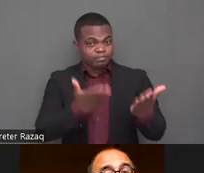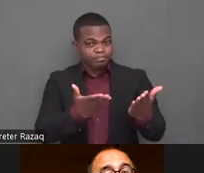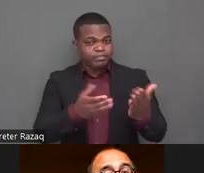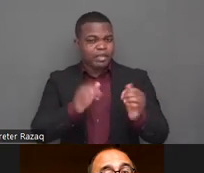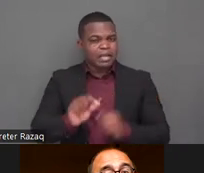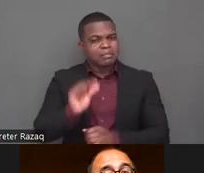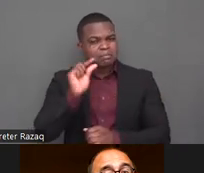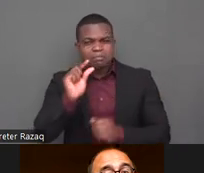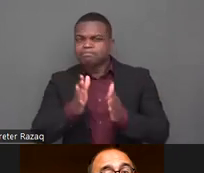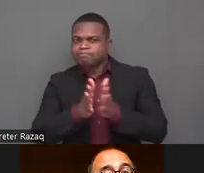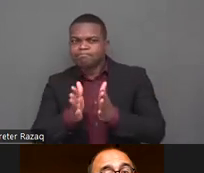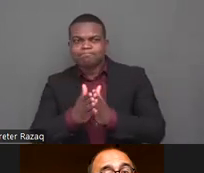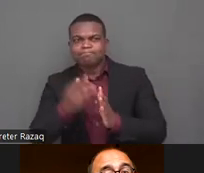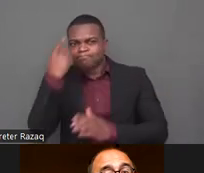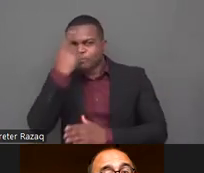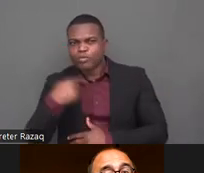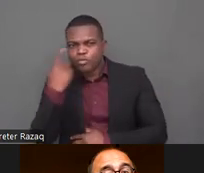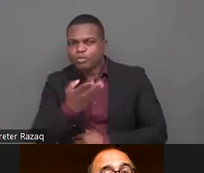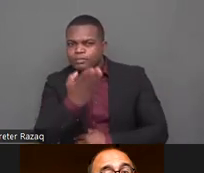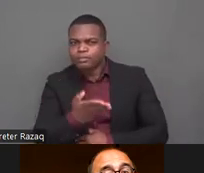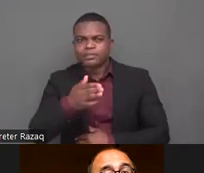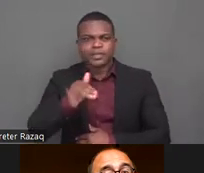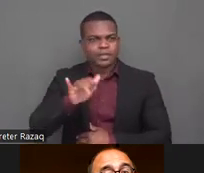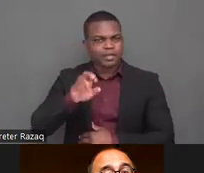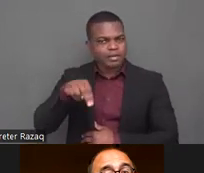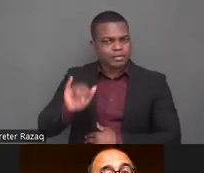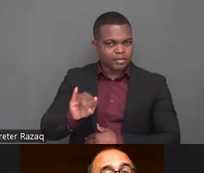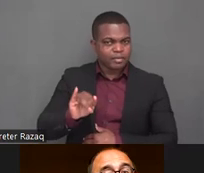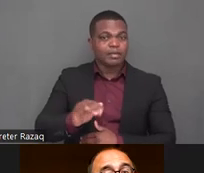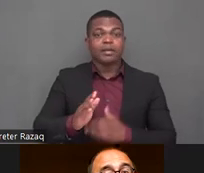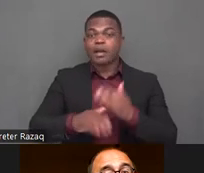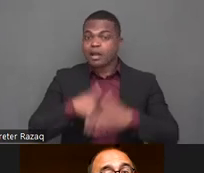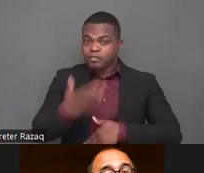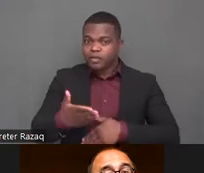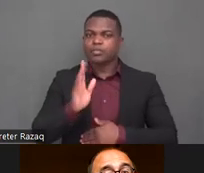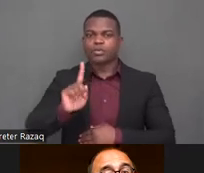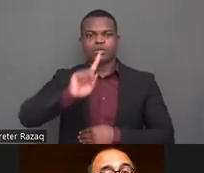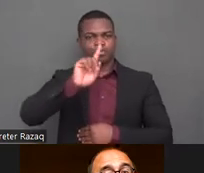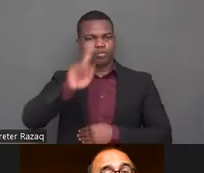de-institutionalization you de-institutionalizing persons from social care institutions in indonesia